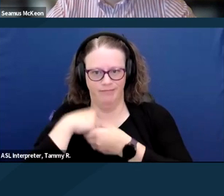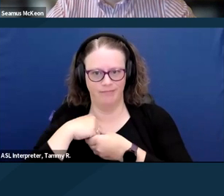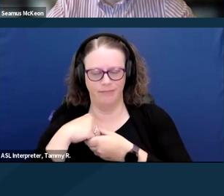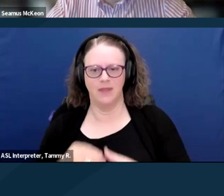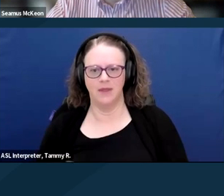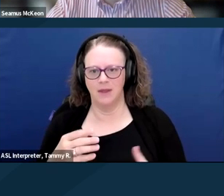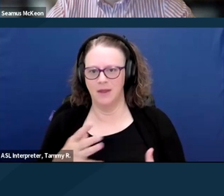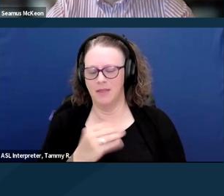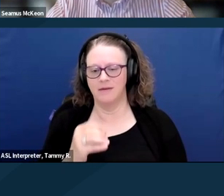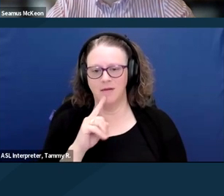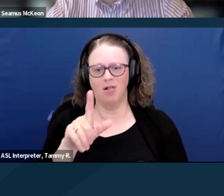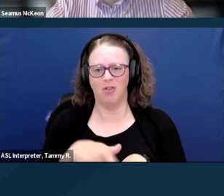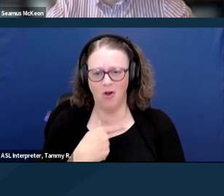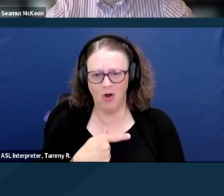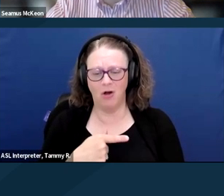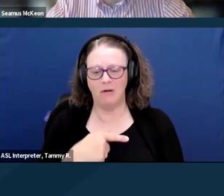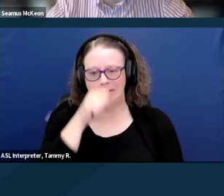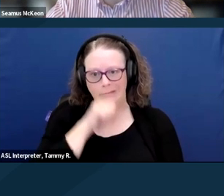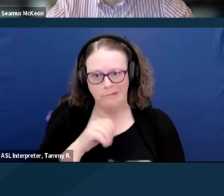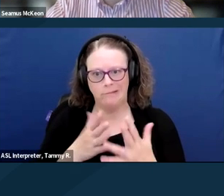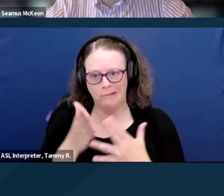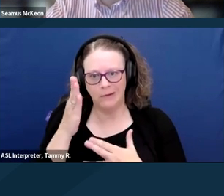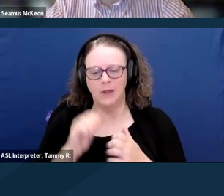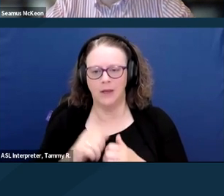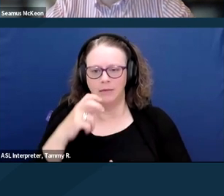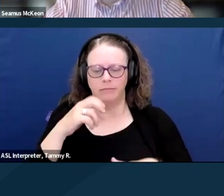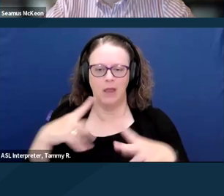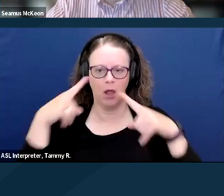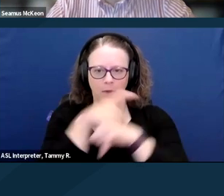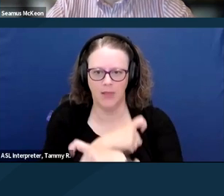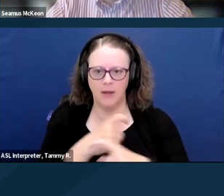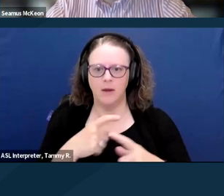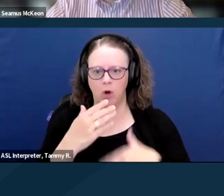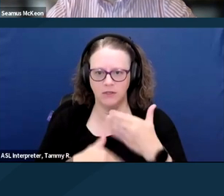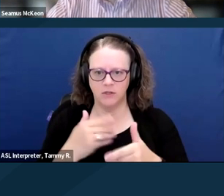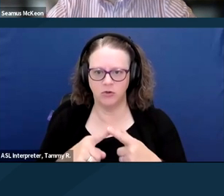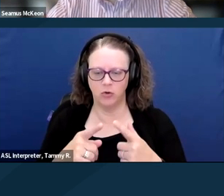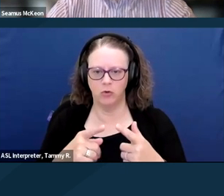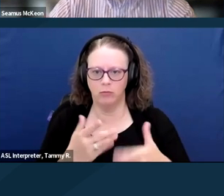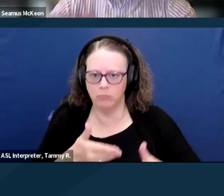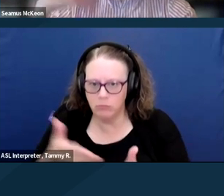and sometimes complicated process for us to get something through to a full vote. And so I always wanna bring it back to the fact that,